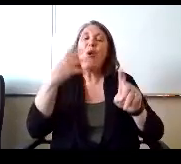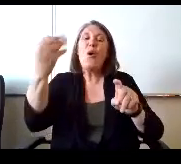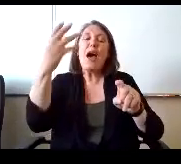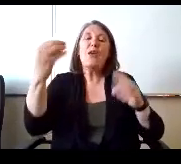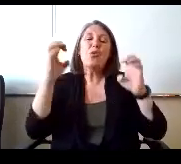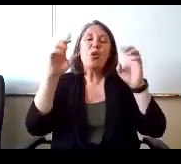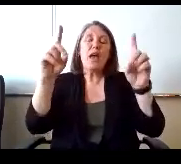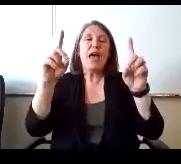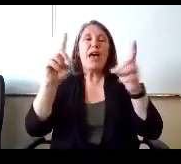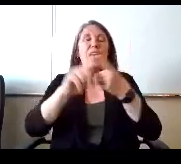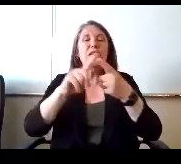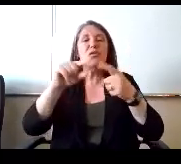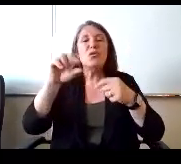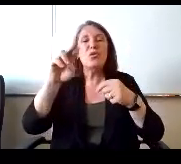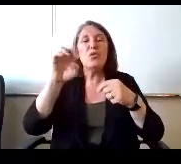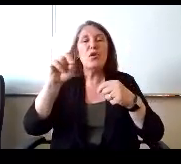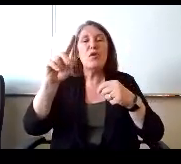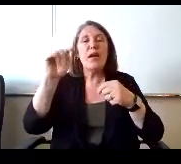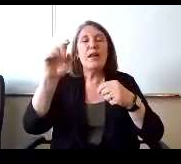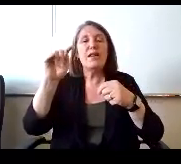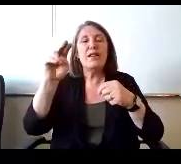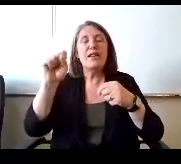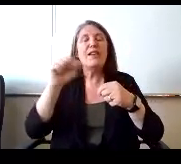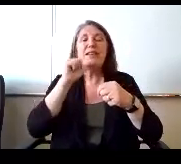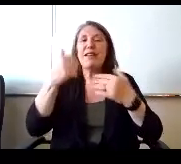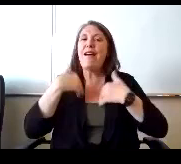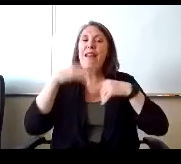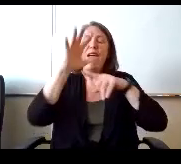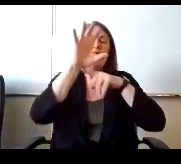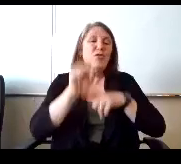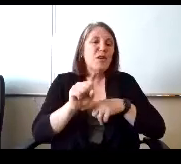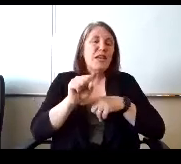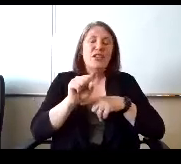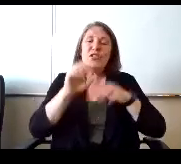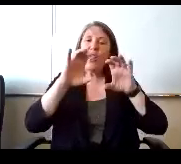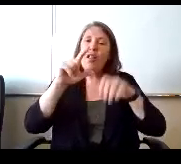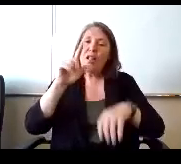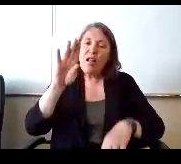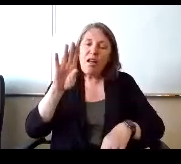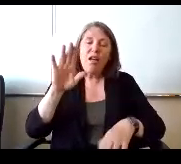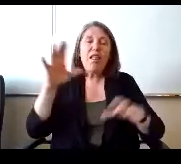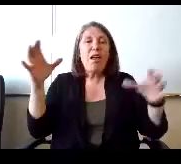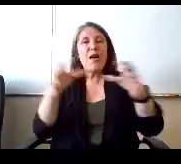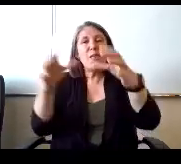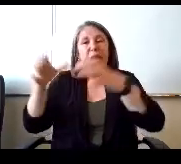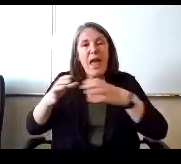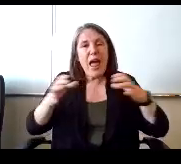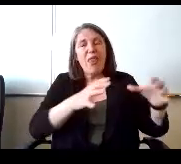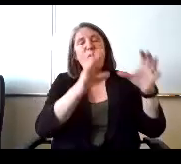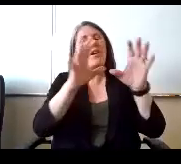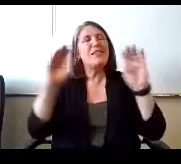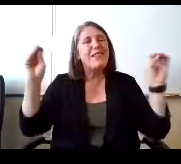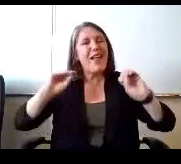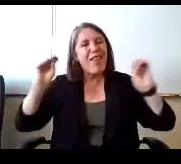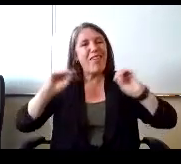Not going their outdoor Ed trip to the Grand Tetons not have their traditional club gatherings. And so these two to me are